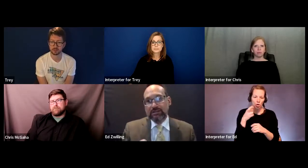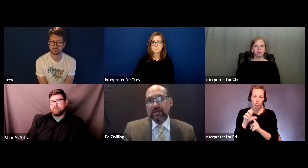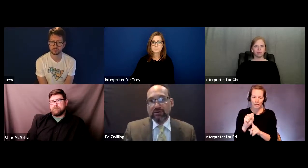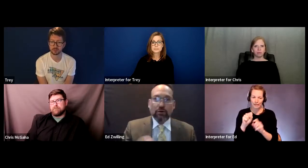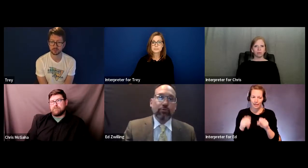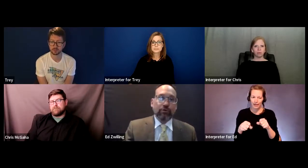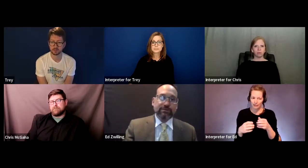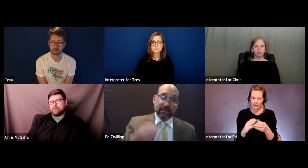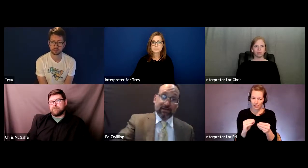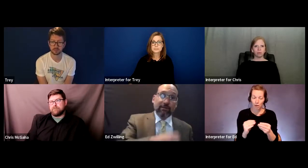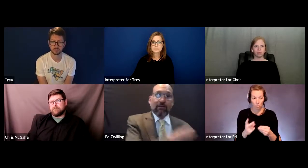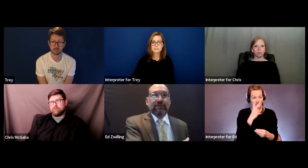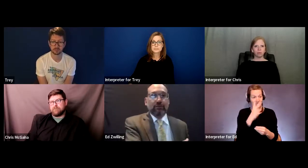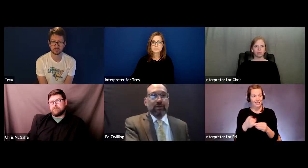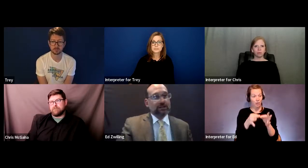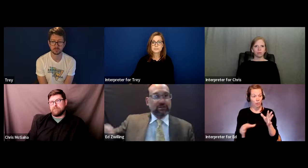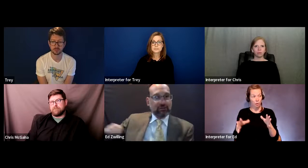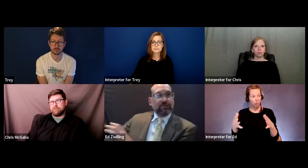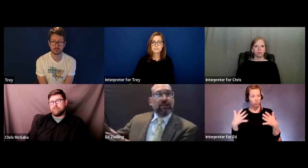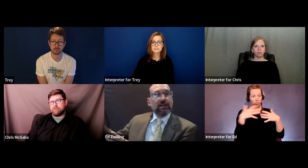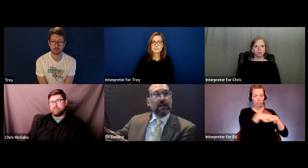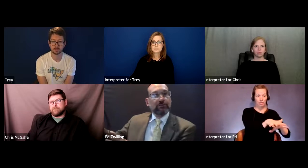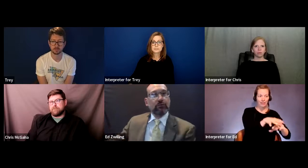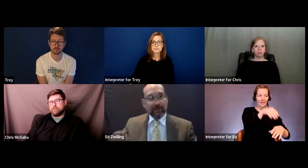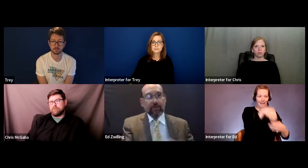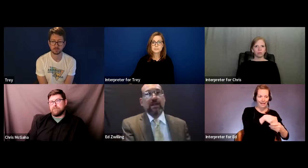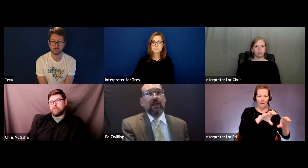to see interpreters in the classroom, not just a special ed classroom but in the main